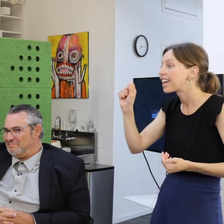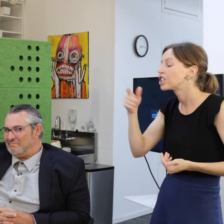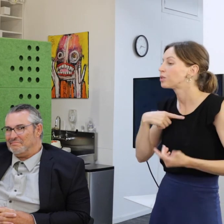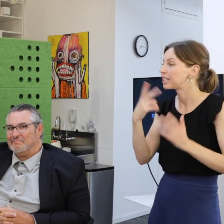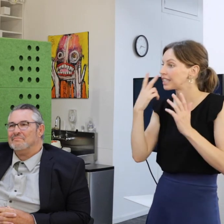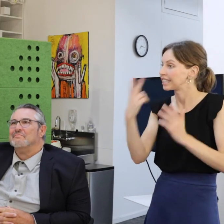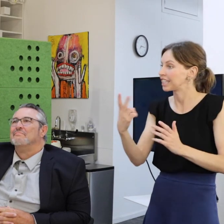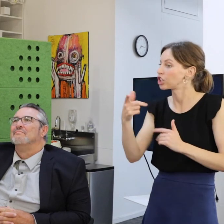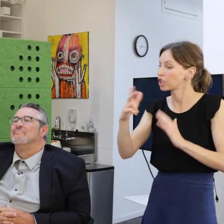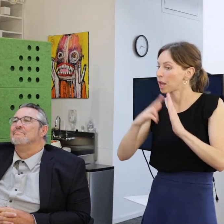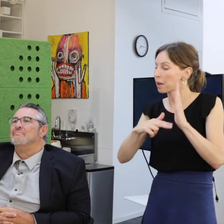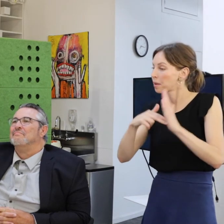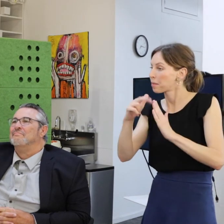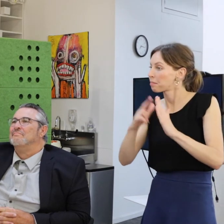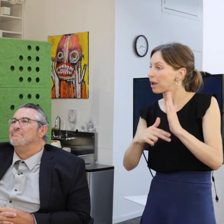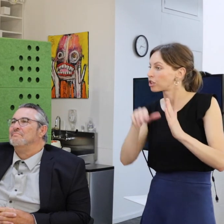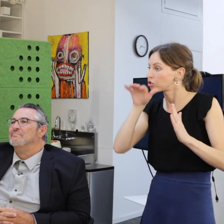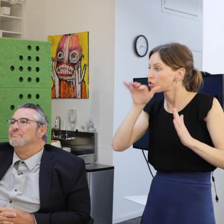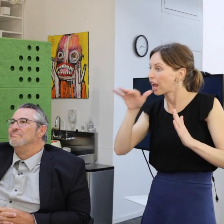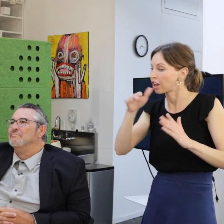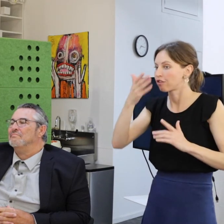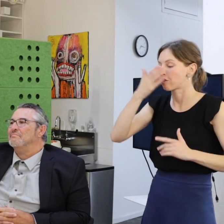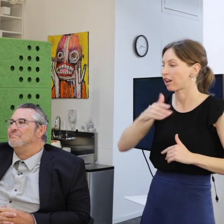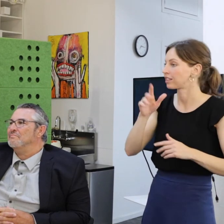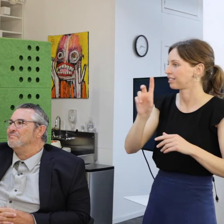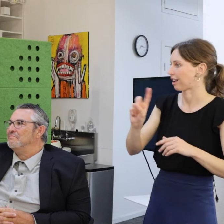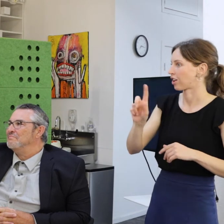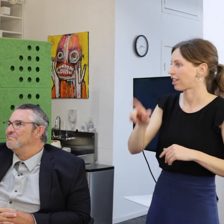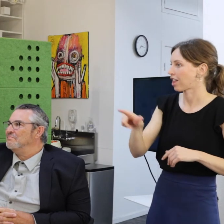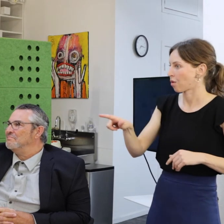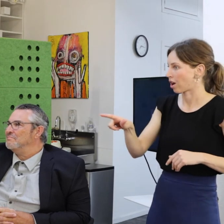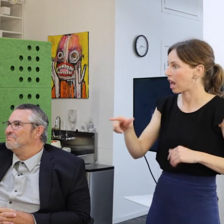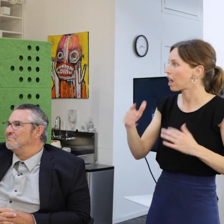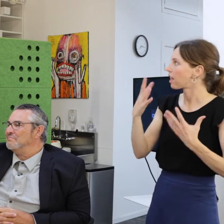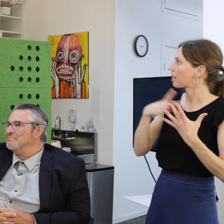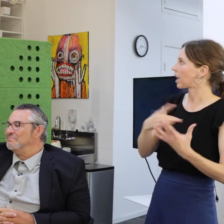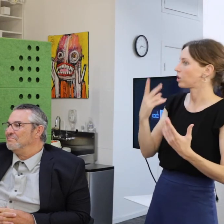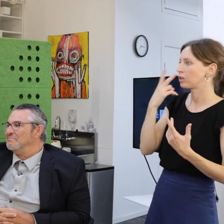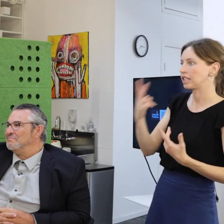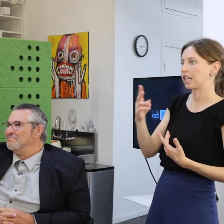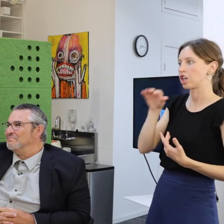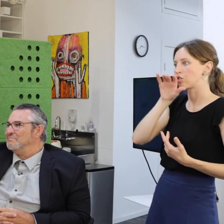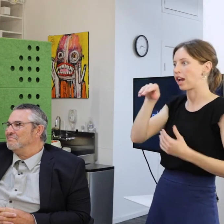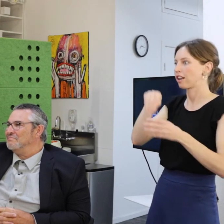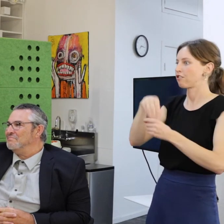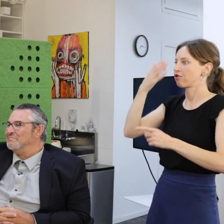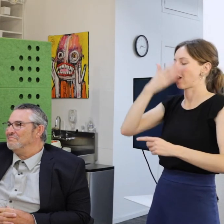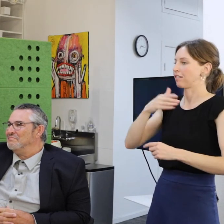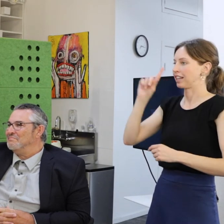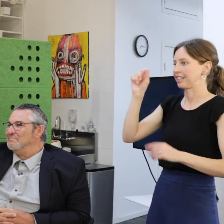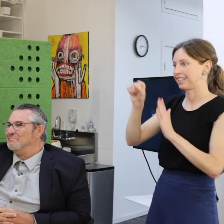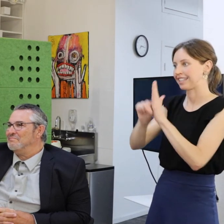landmarks. People really like to see dragons in front of the state Captial. So we gave her that opportunity.